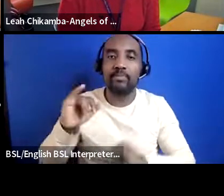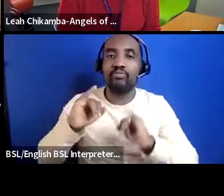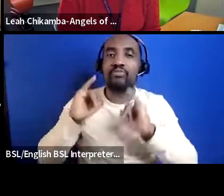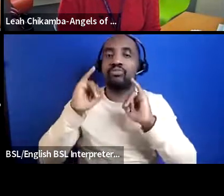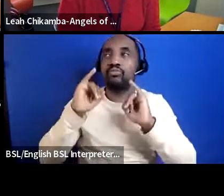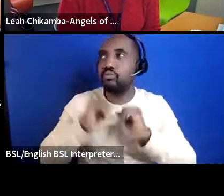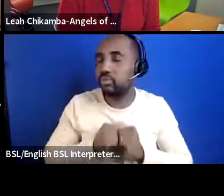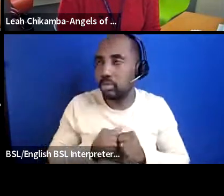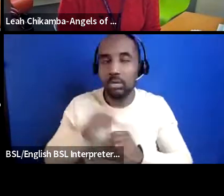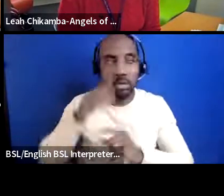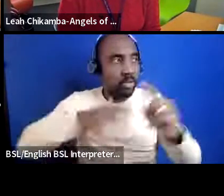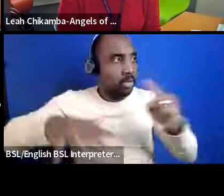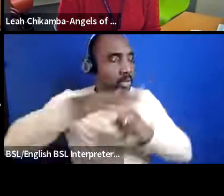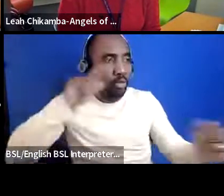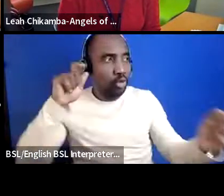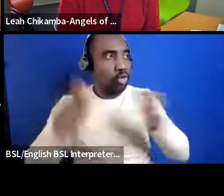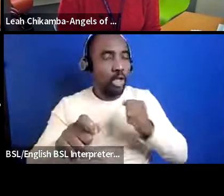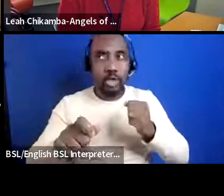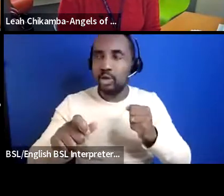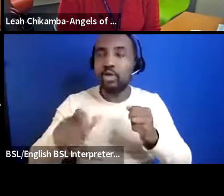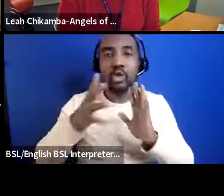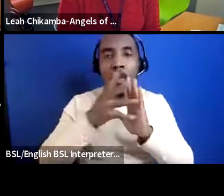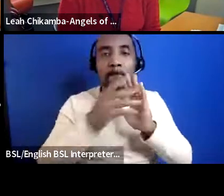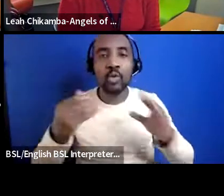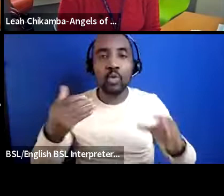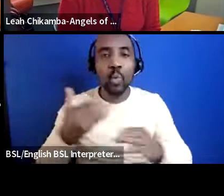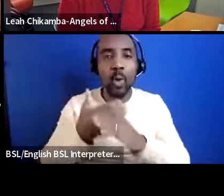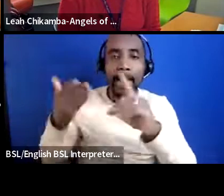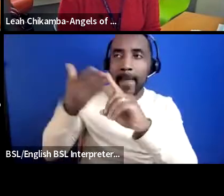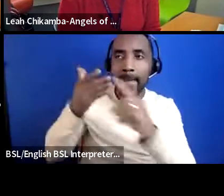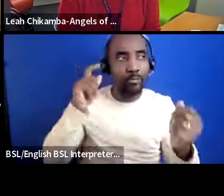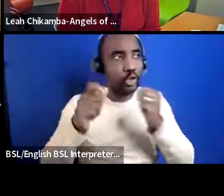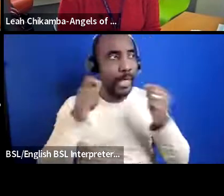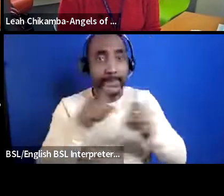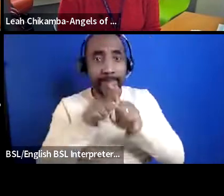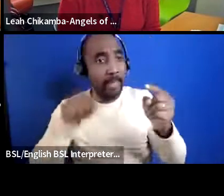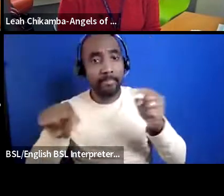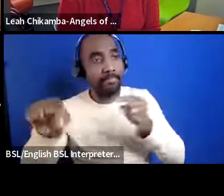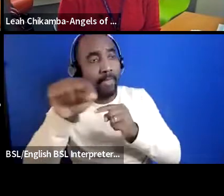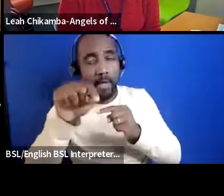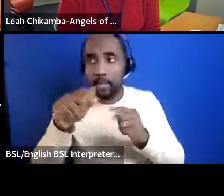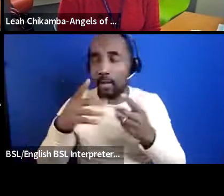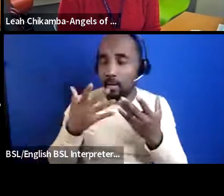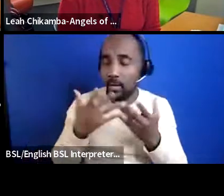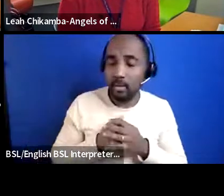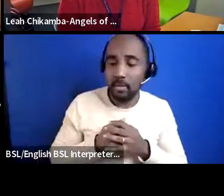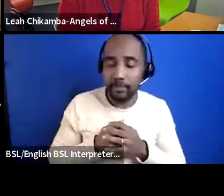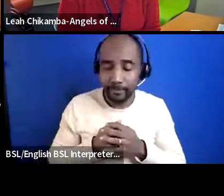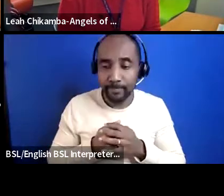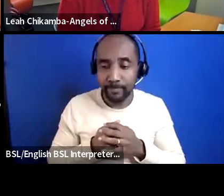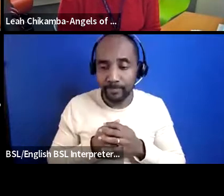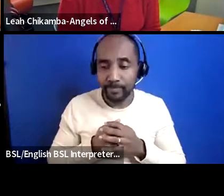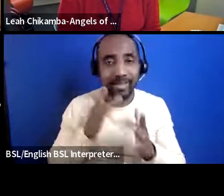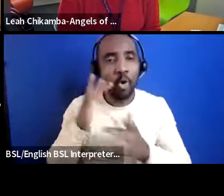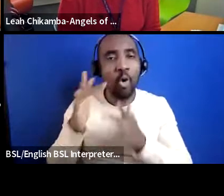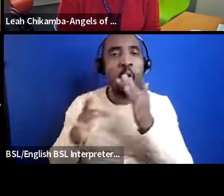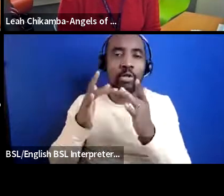having to change our models of working like like everyone else and um running online um this year